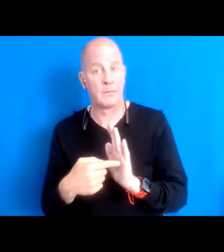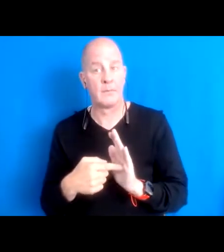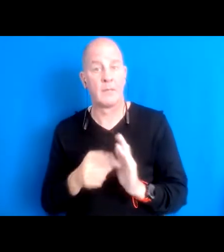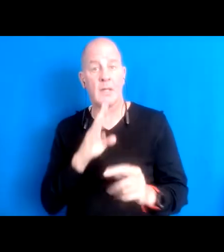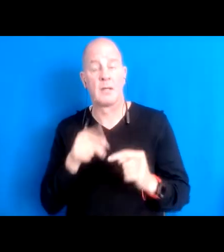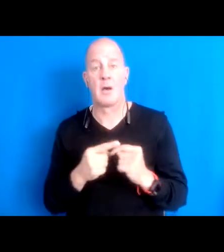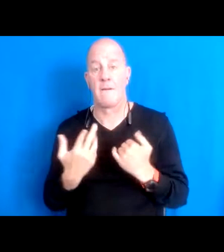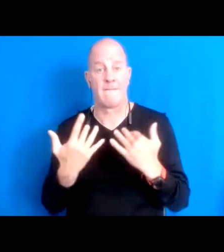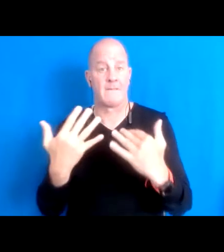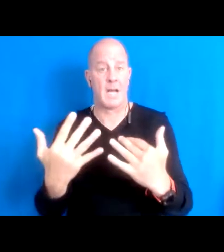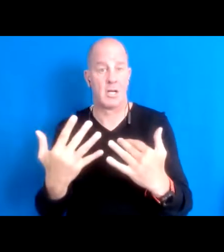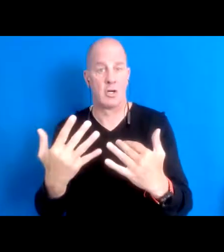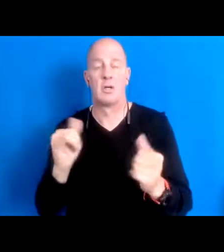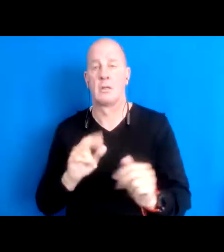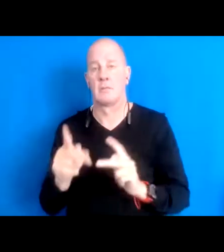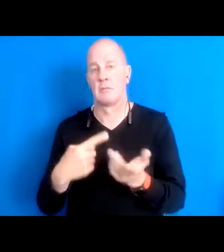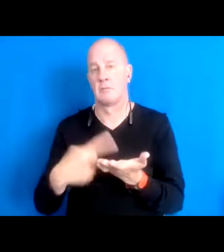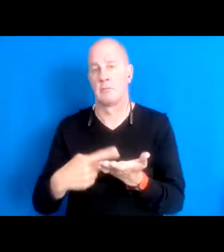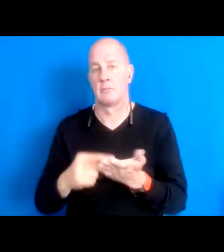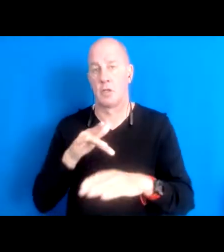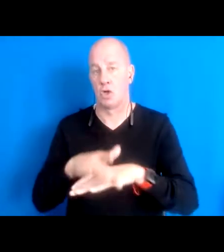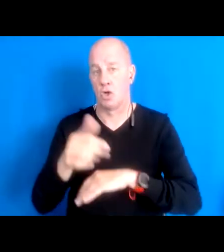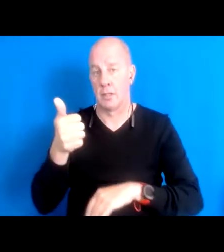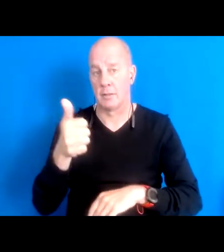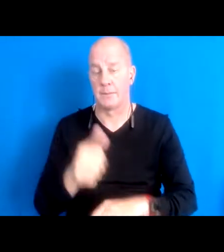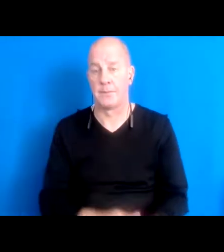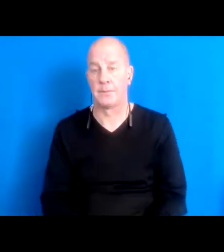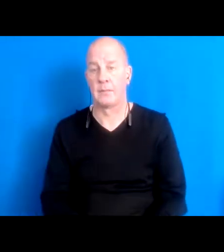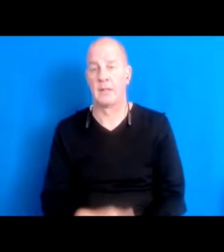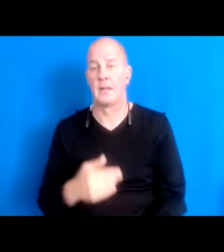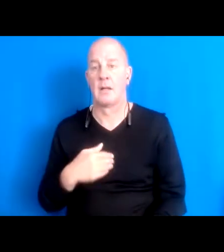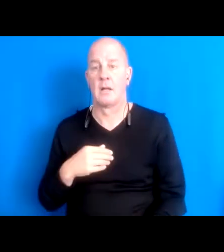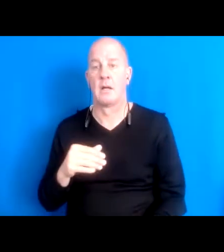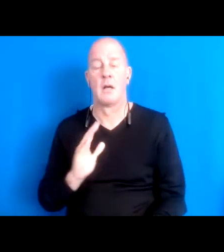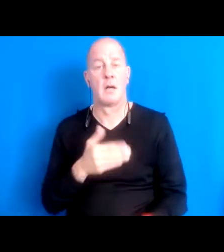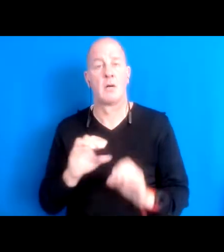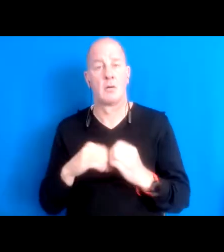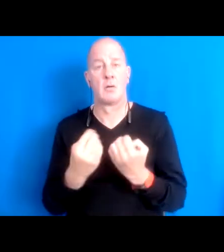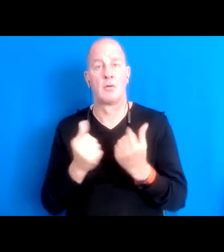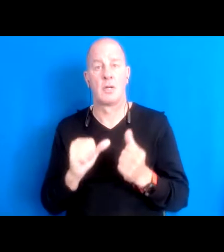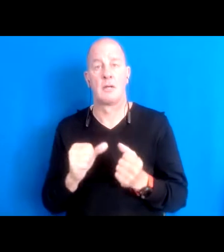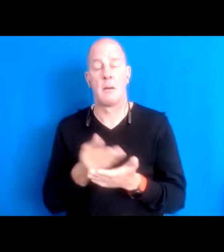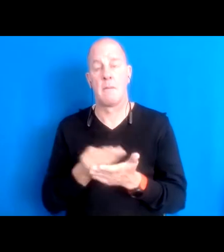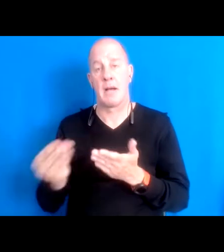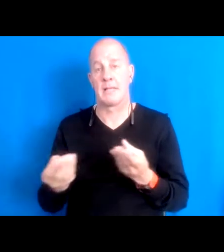in earlier Thank you folks is a shelter is in the 16:05:39 process of acquiring a piece of land that is fairly